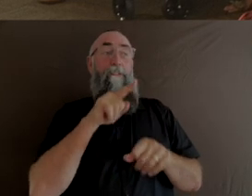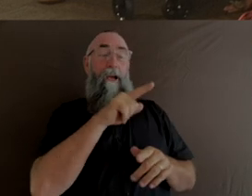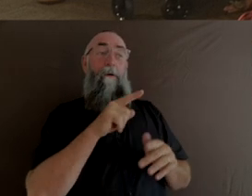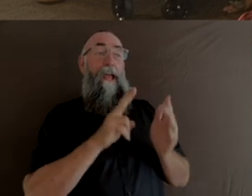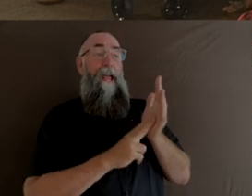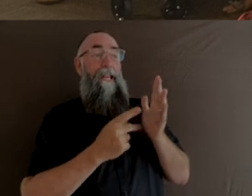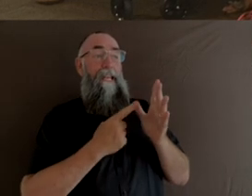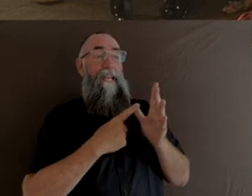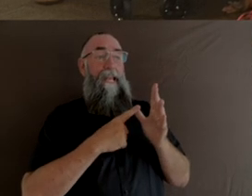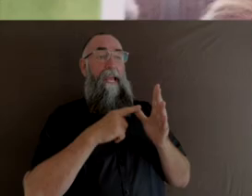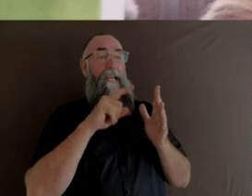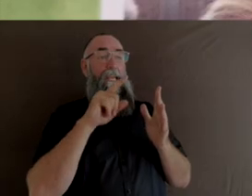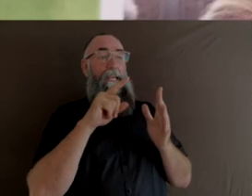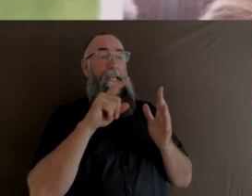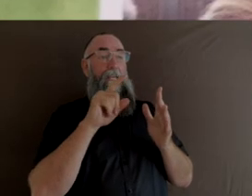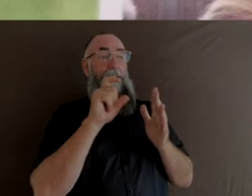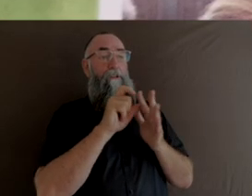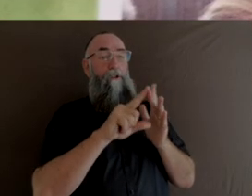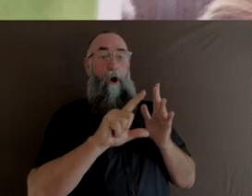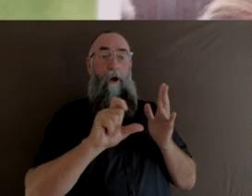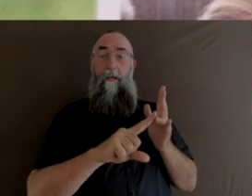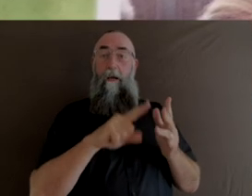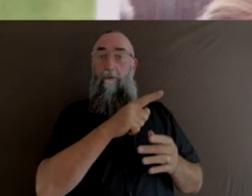grade artists: Missy Knox, Ida Savage,